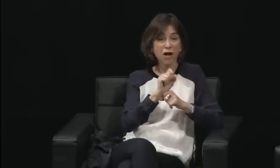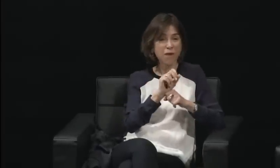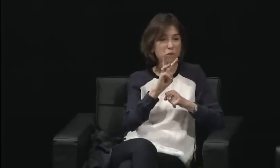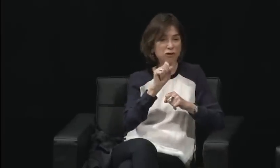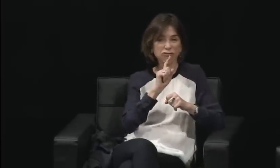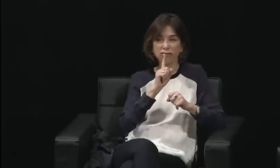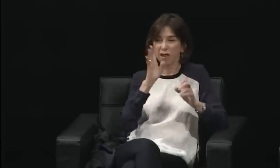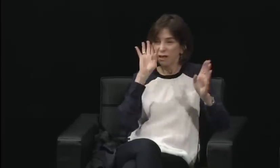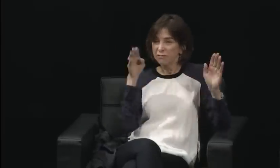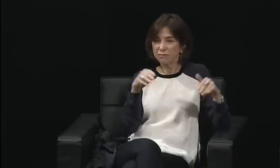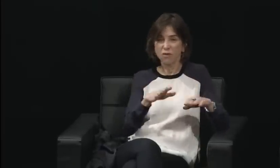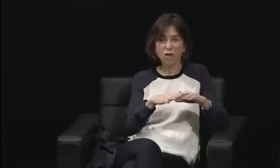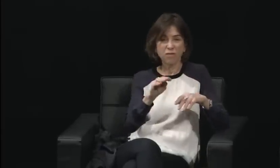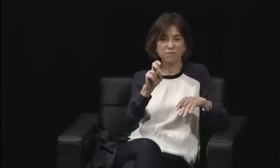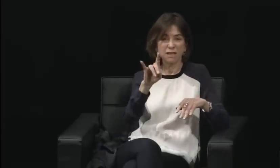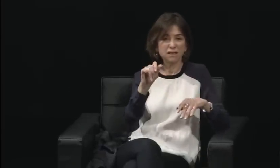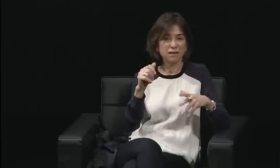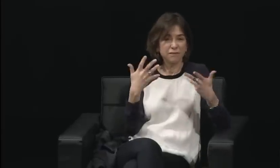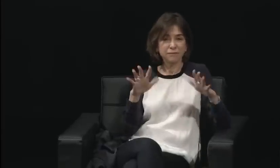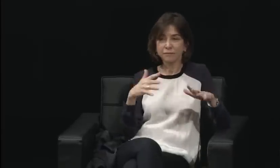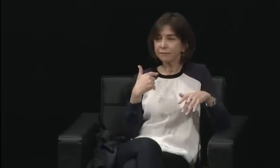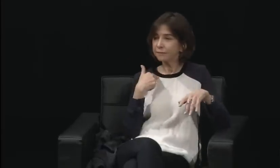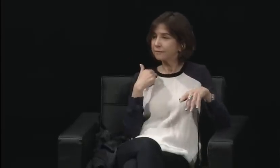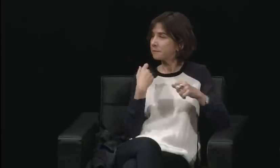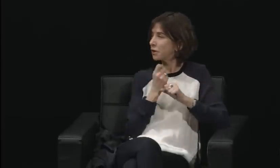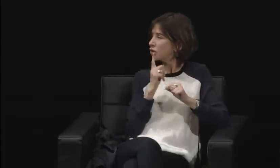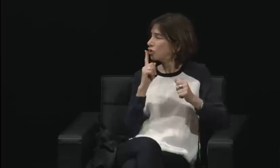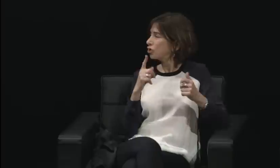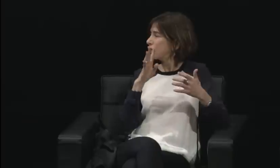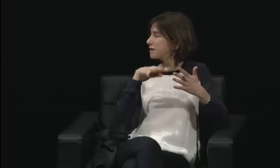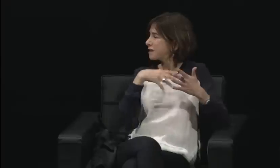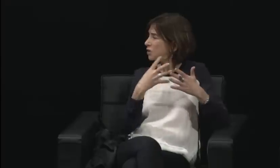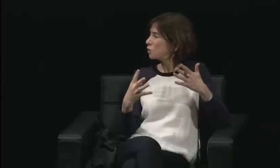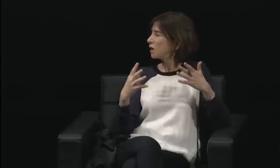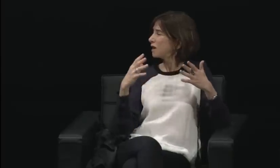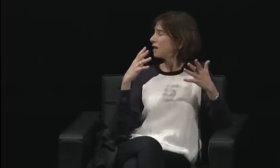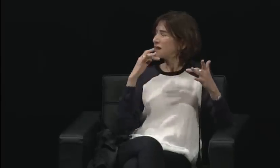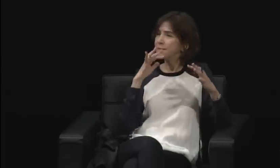Perhaps that was appropriate for the time. But I'd say it was, you know,